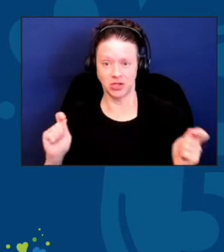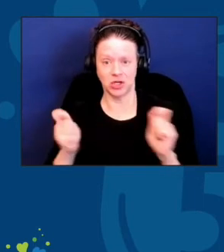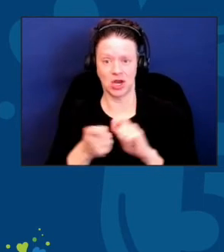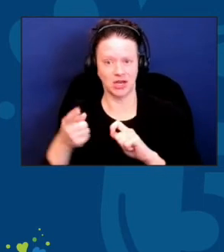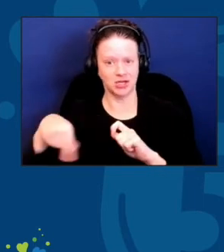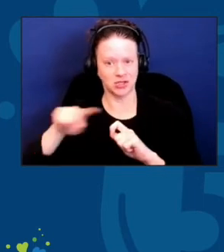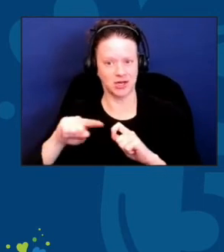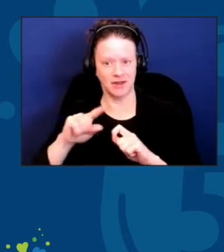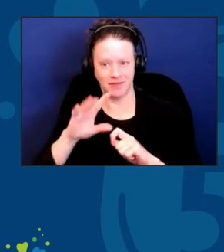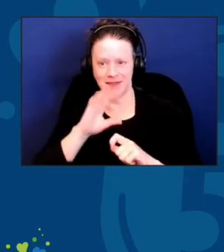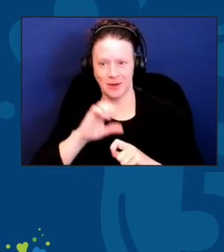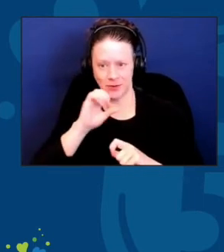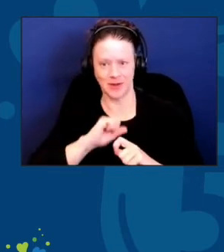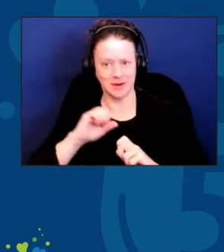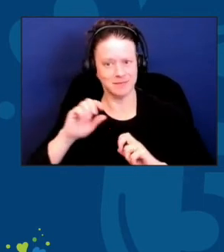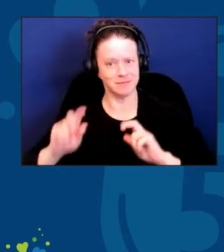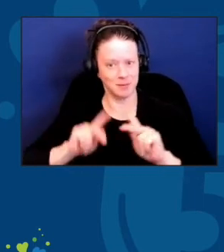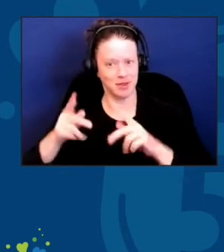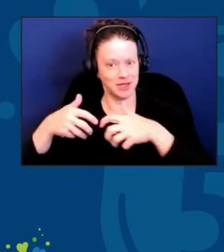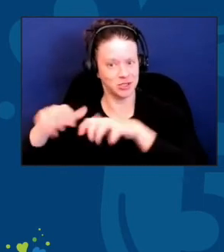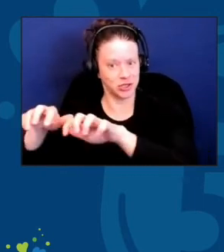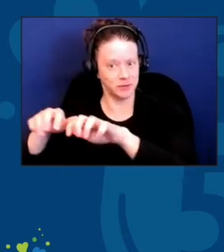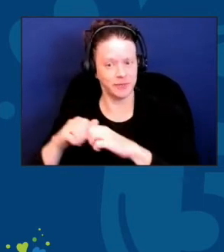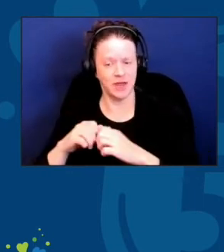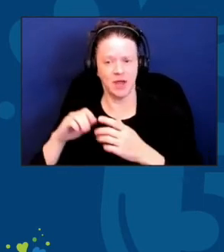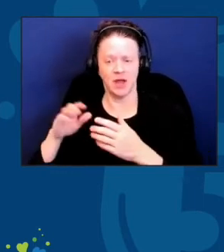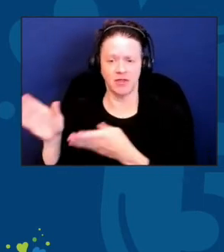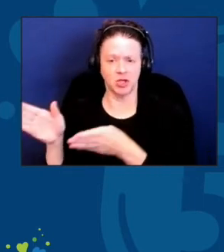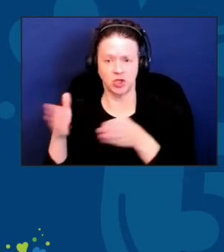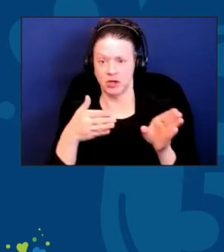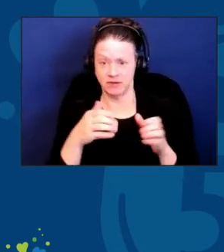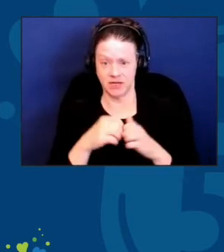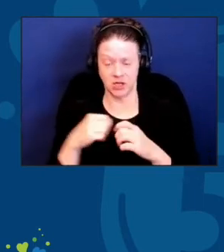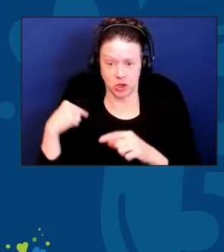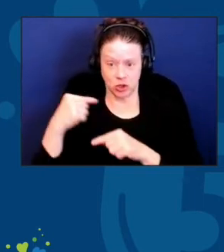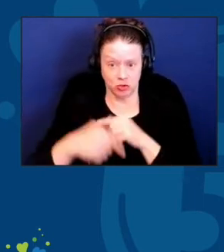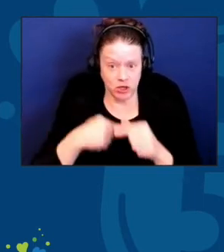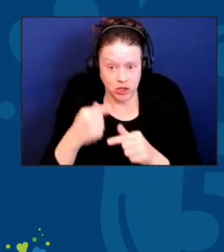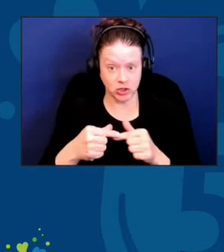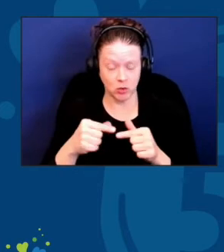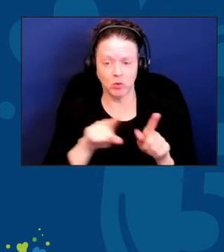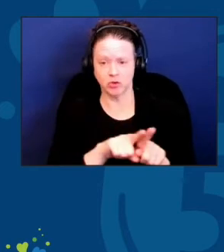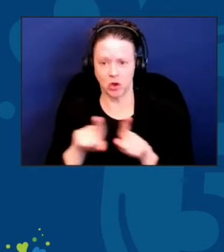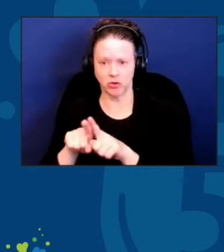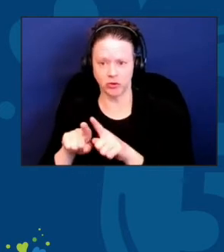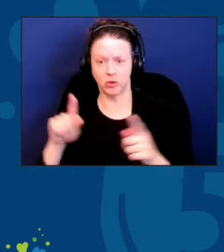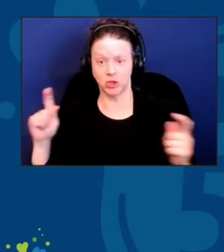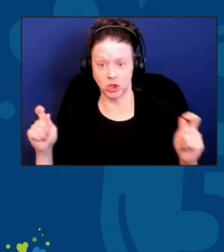Also with the shift in generations, was the shift in the diversity of our population,